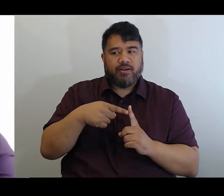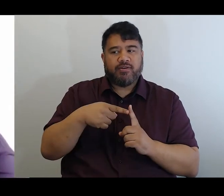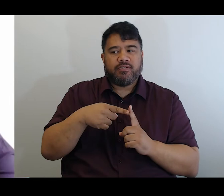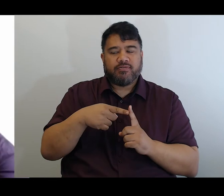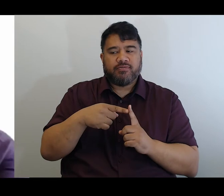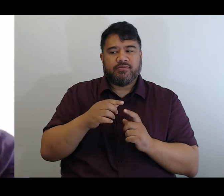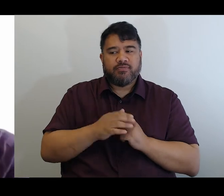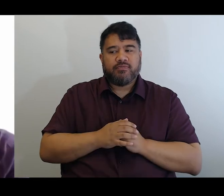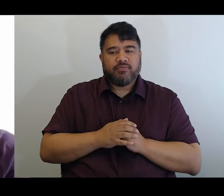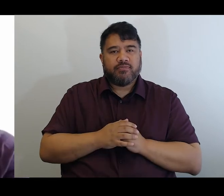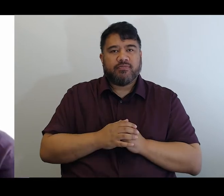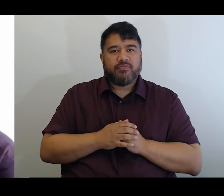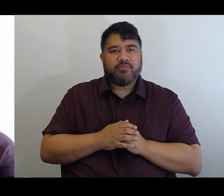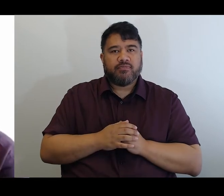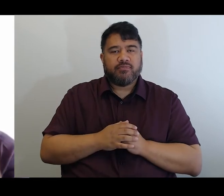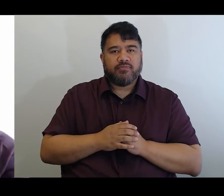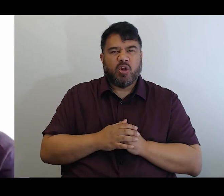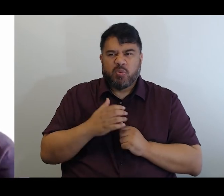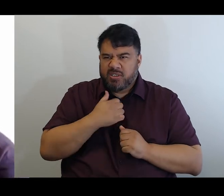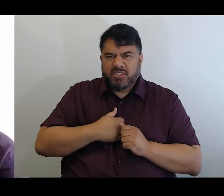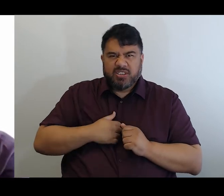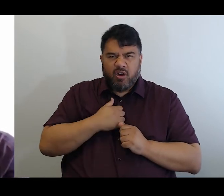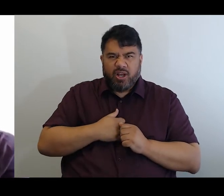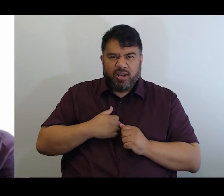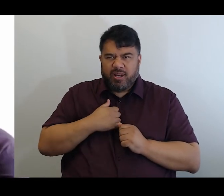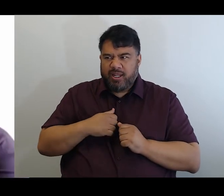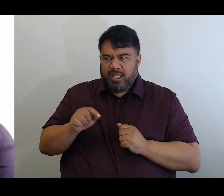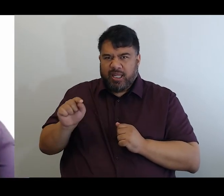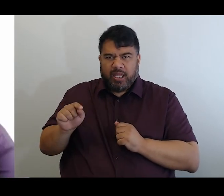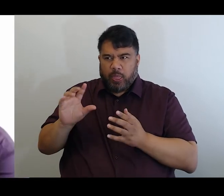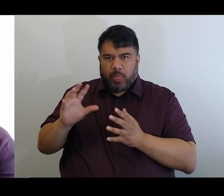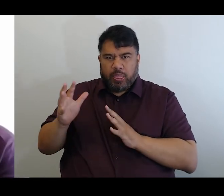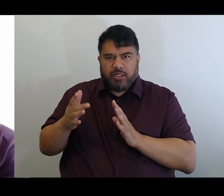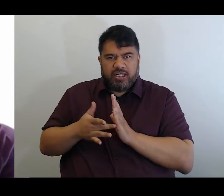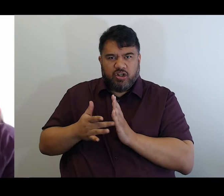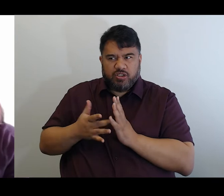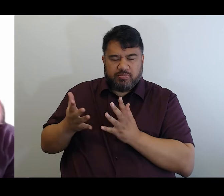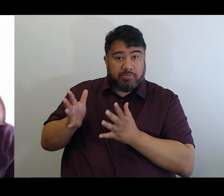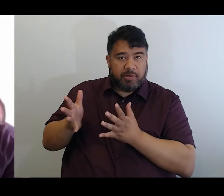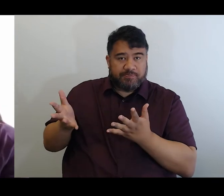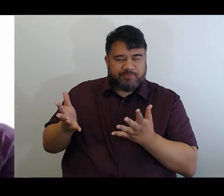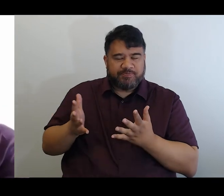Sorry I was just getting a bit of feedback in my own voice there, a little off putting but it's all sorted.